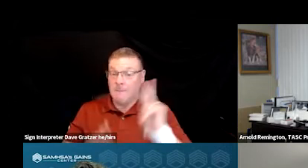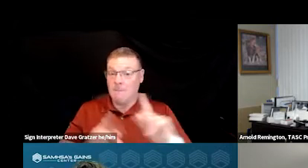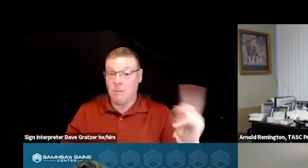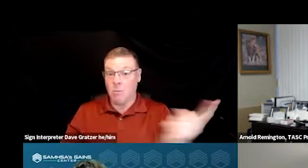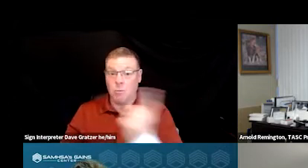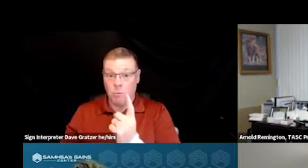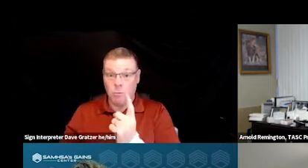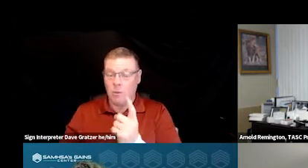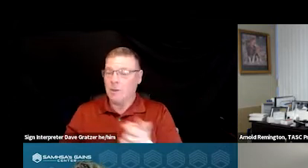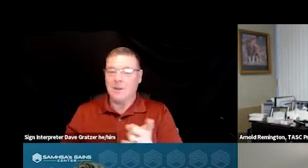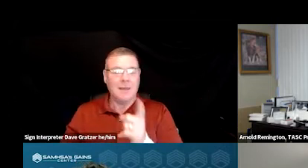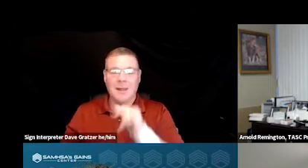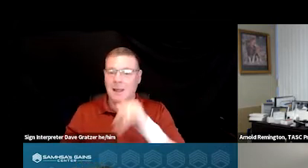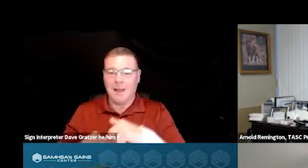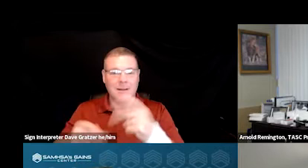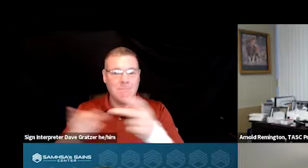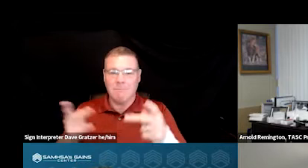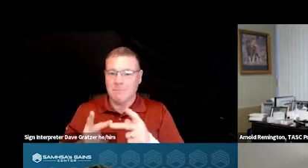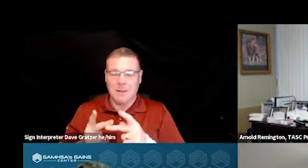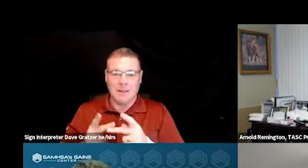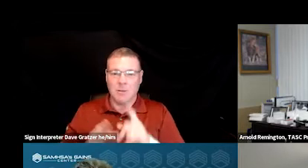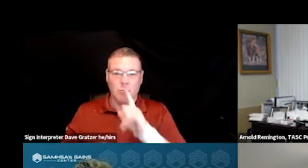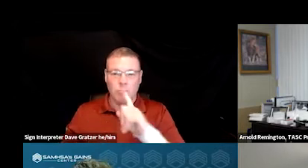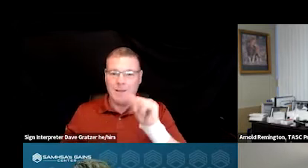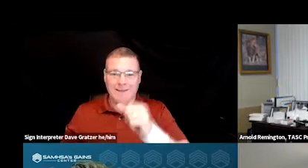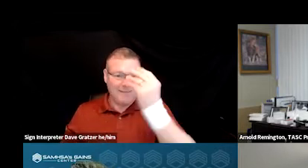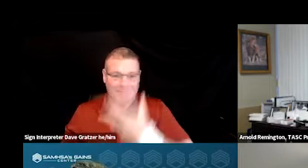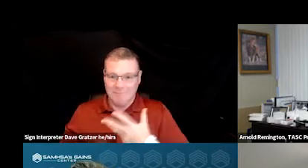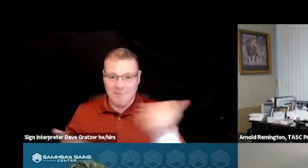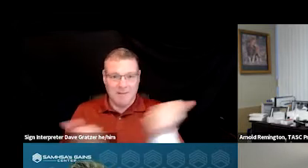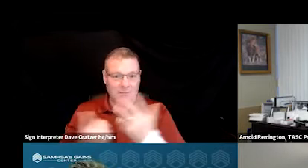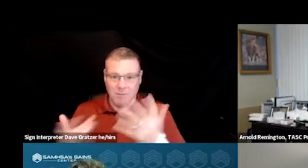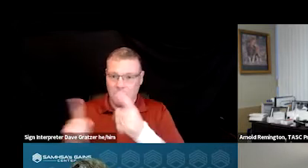they really weren't in a place where they could really tell us everything that was going on a lot of times.